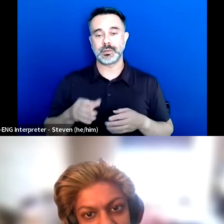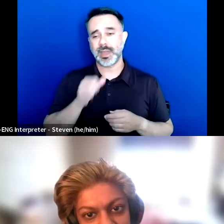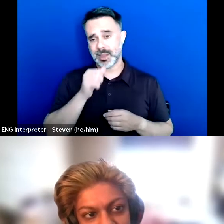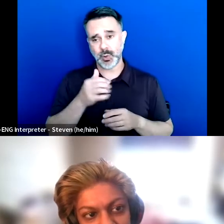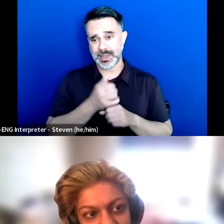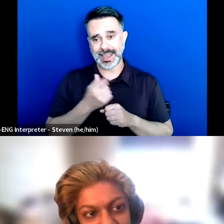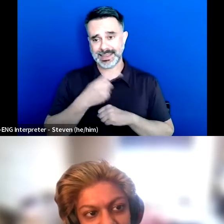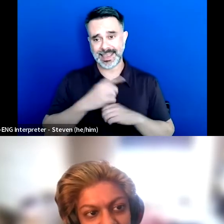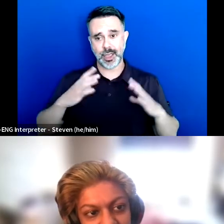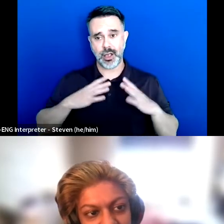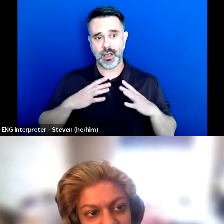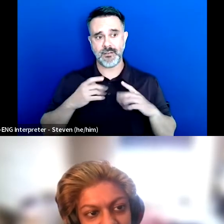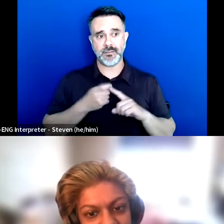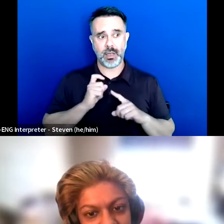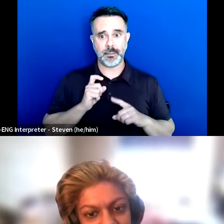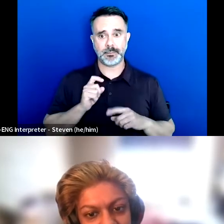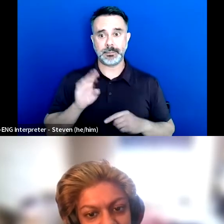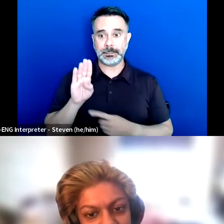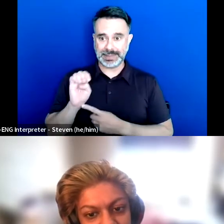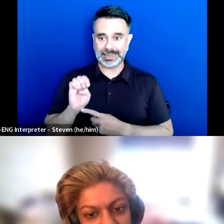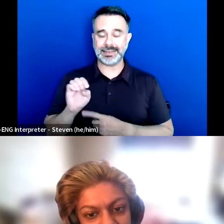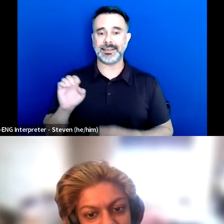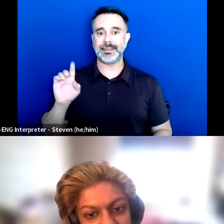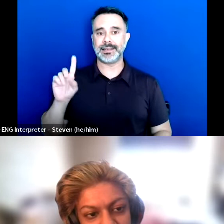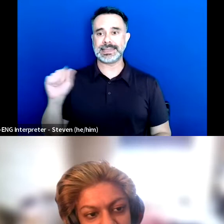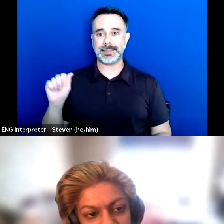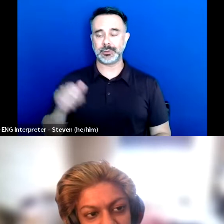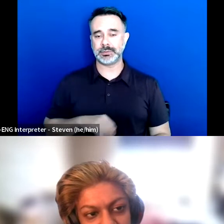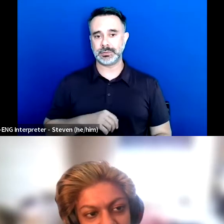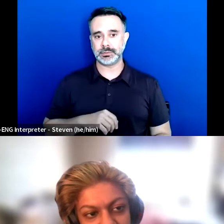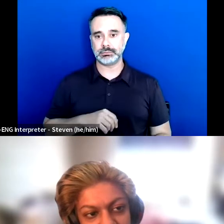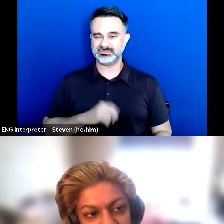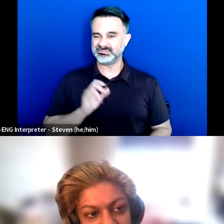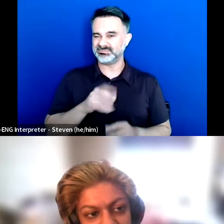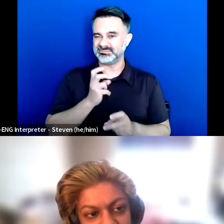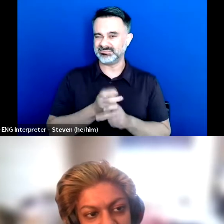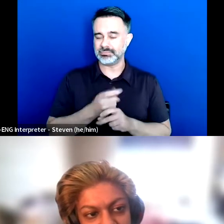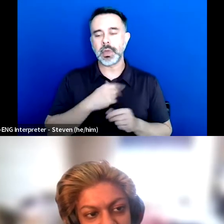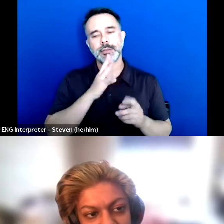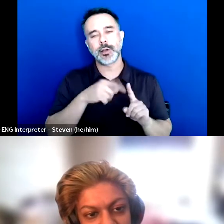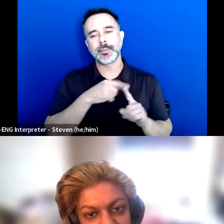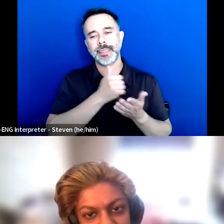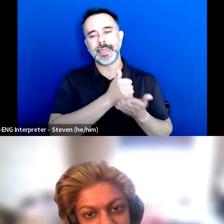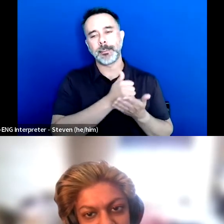And that is really hard. And I was talking about this in therapy actually recently.